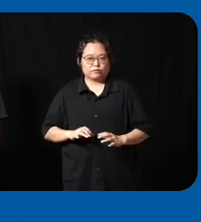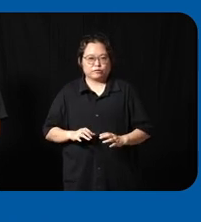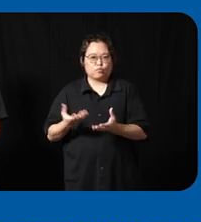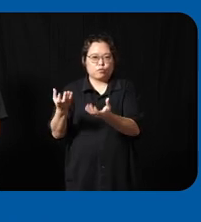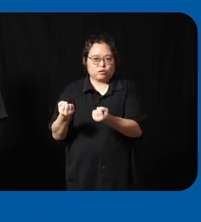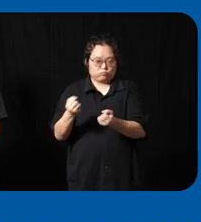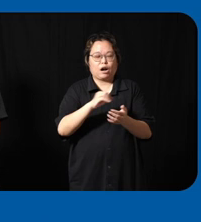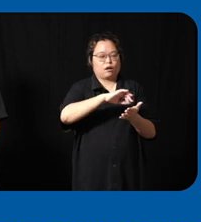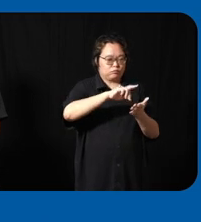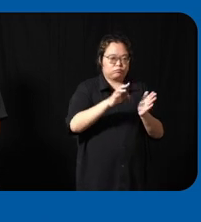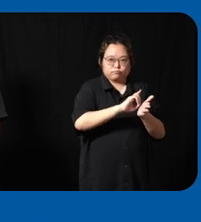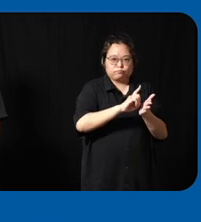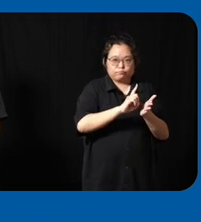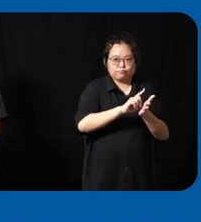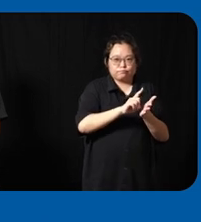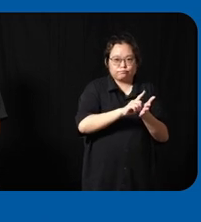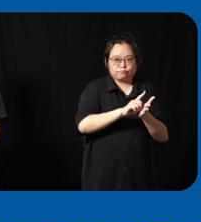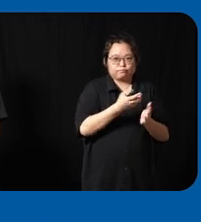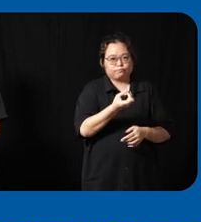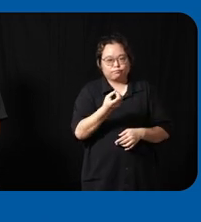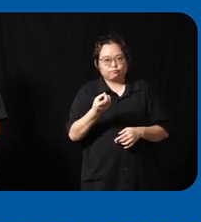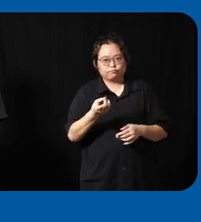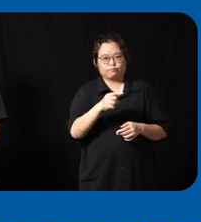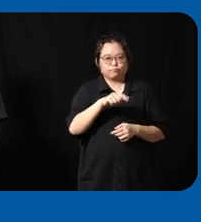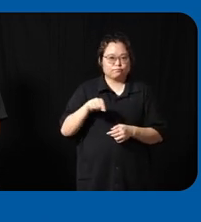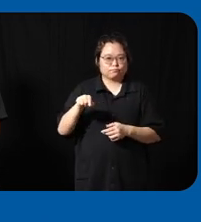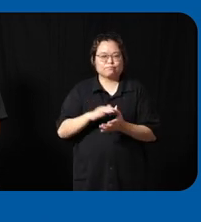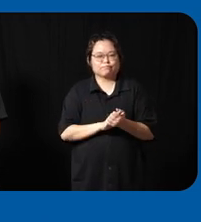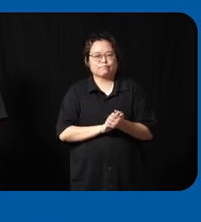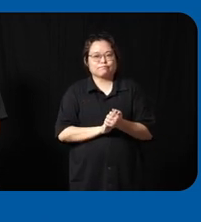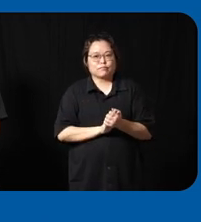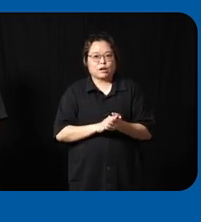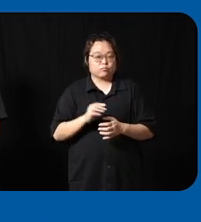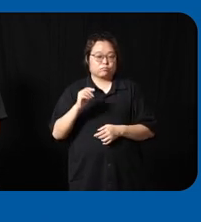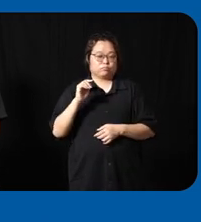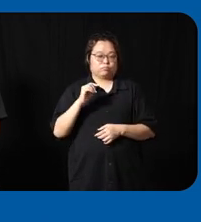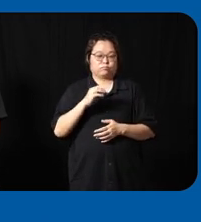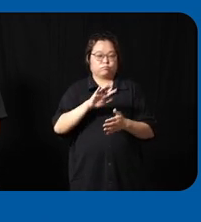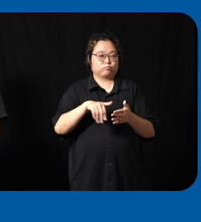slide right so they will uh do prototyping uh I mean ideation go through the entire design